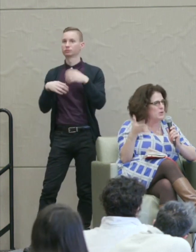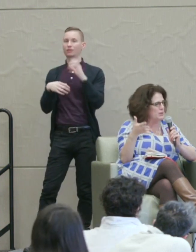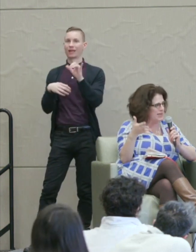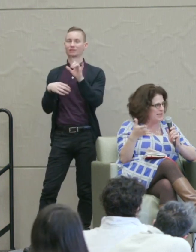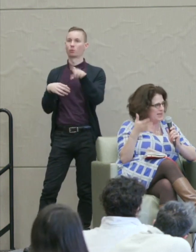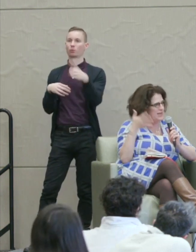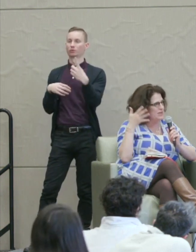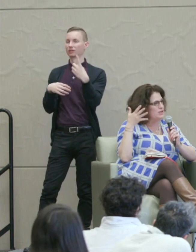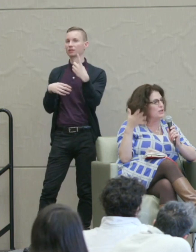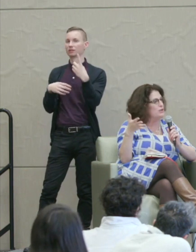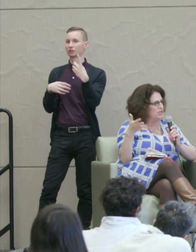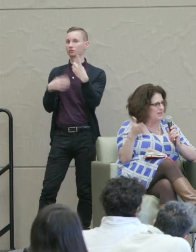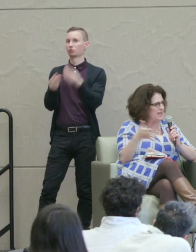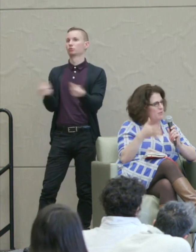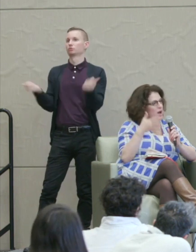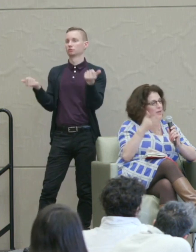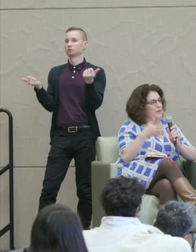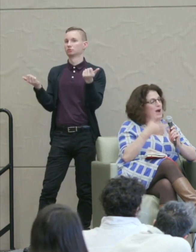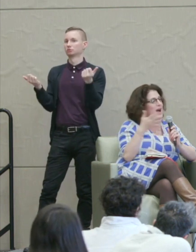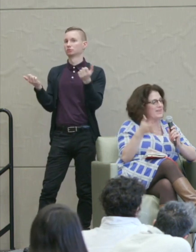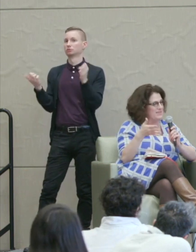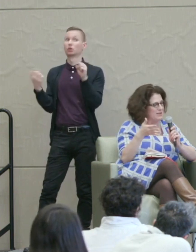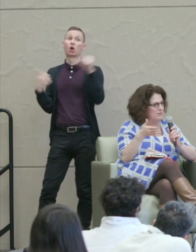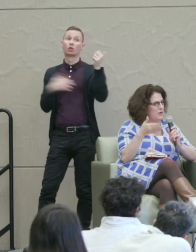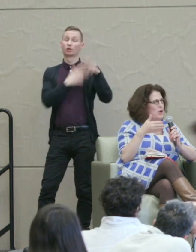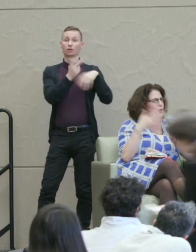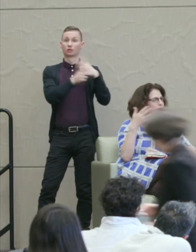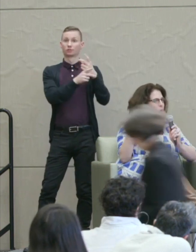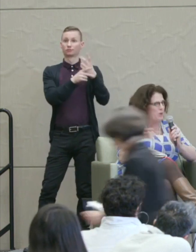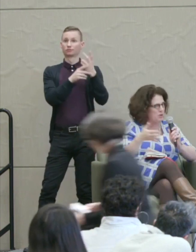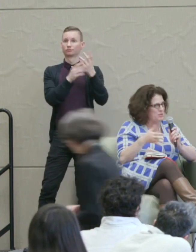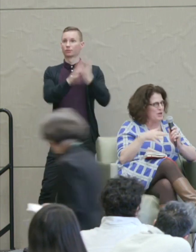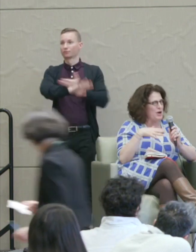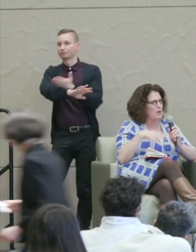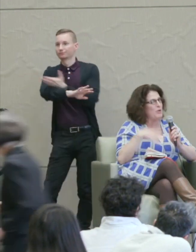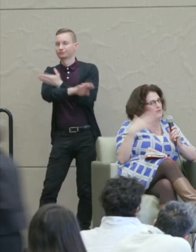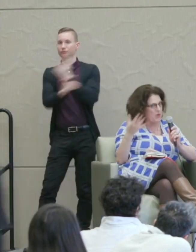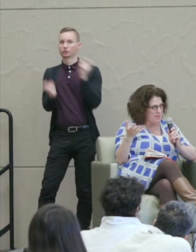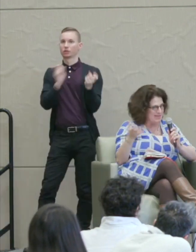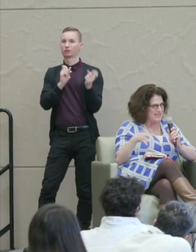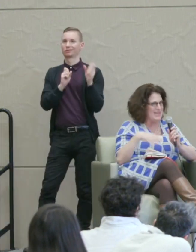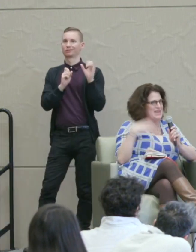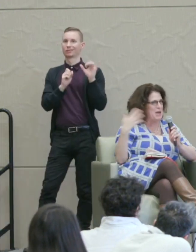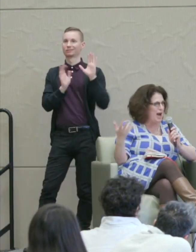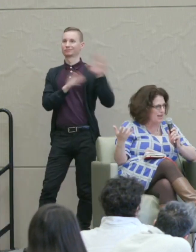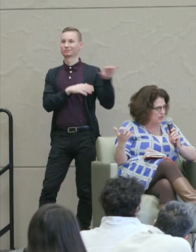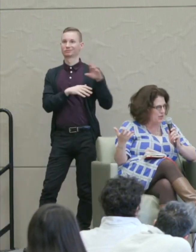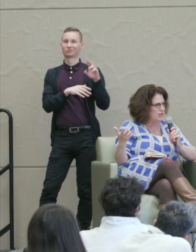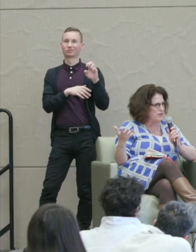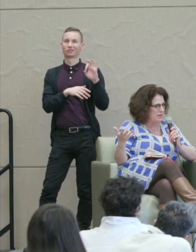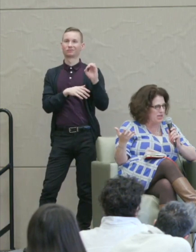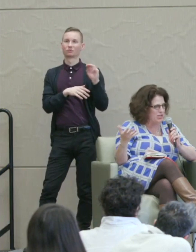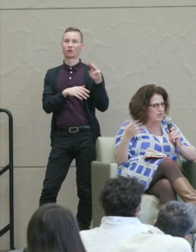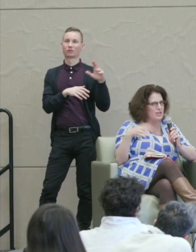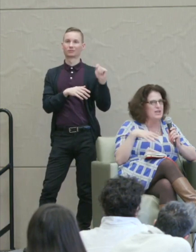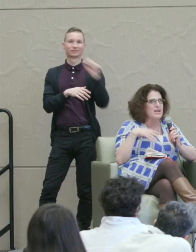only solution that other kinds of reforms are reformist and not transformational.